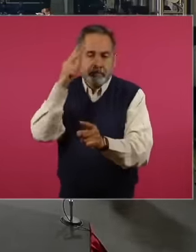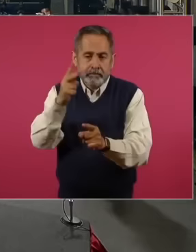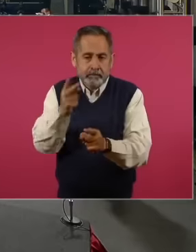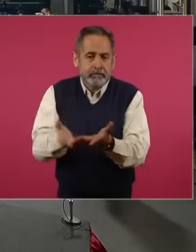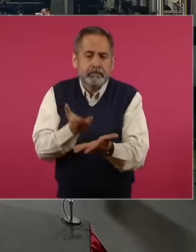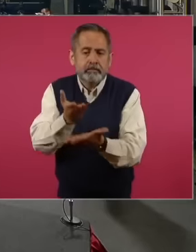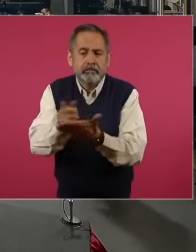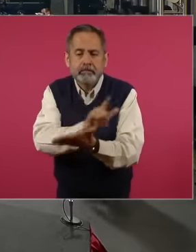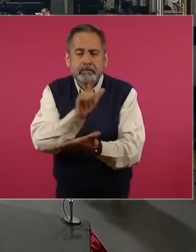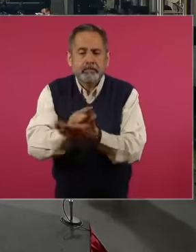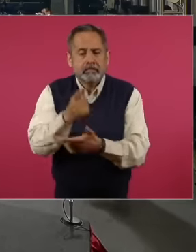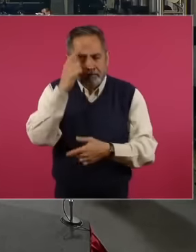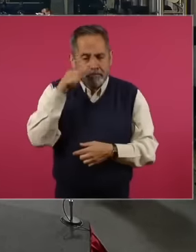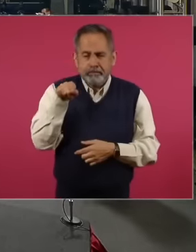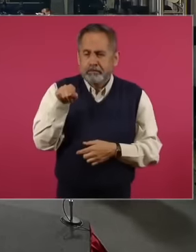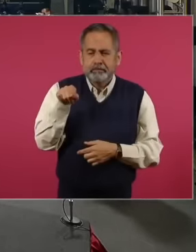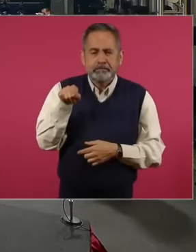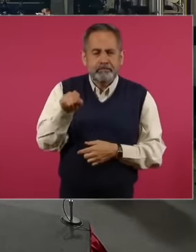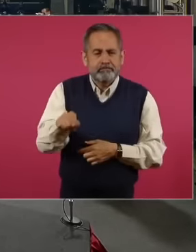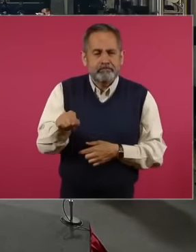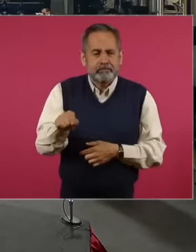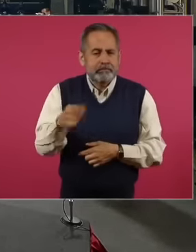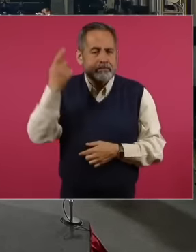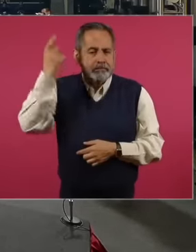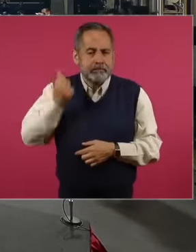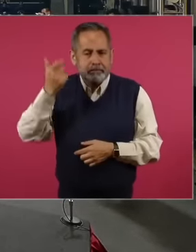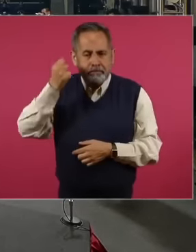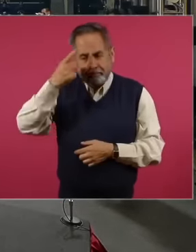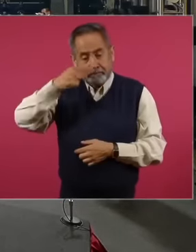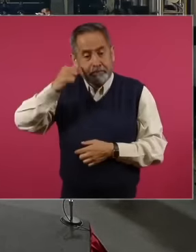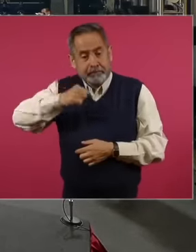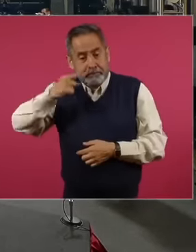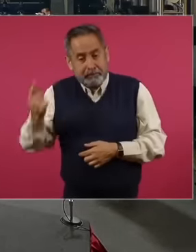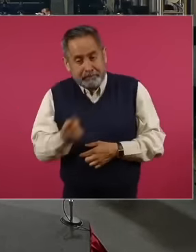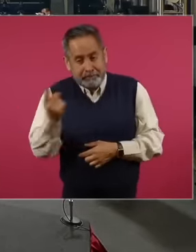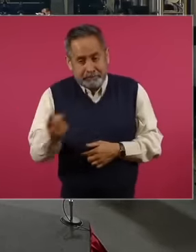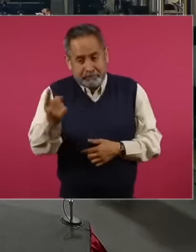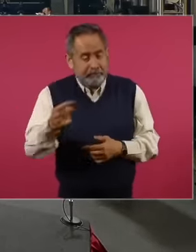extinguish this privilege of lifetime pensions for retired ministers.